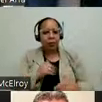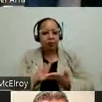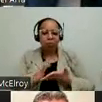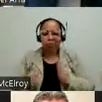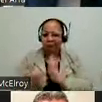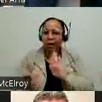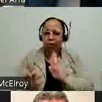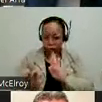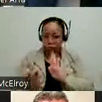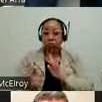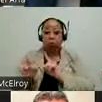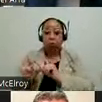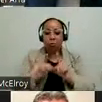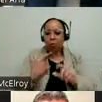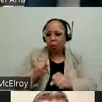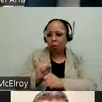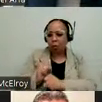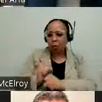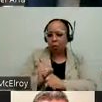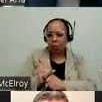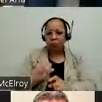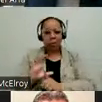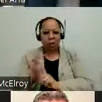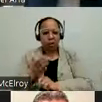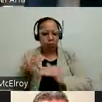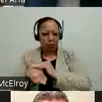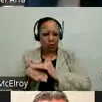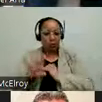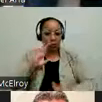and I also worked on cultural accessibility with Chicago's museums,